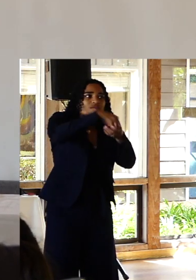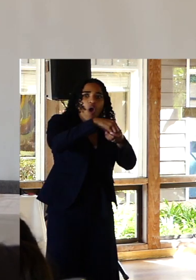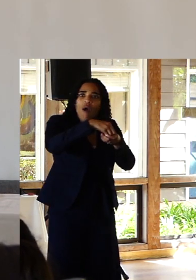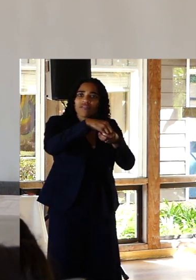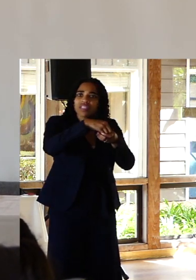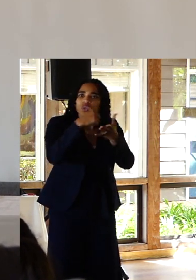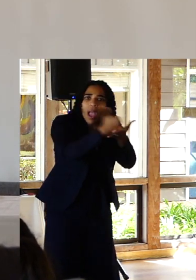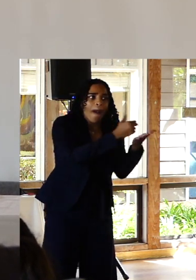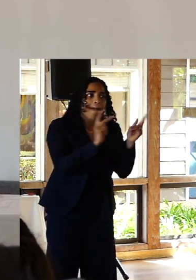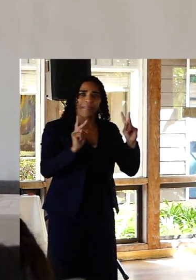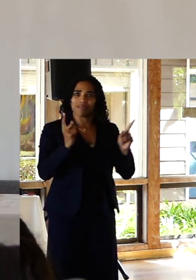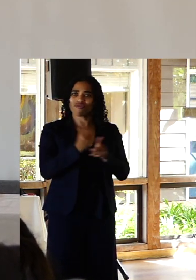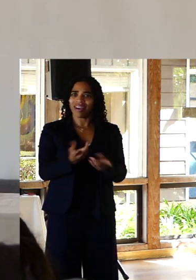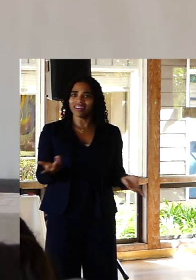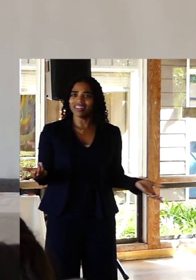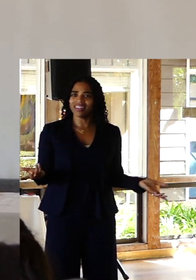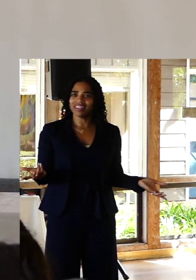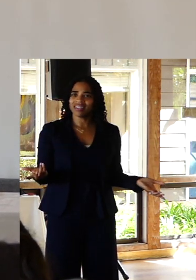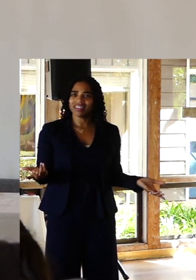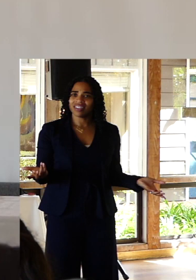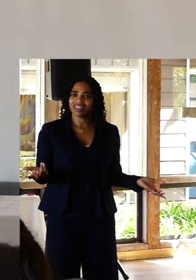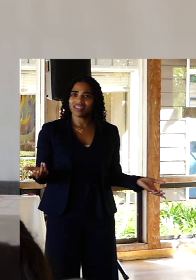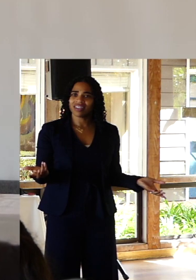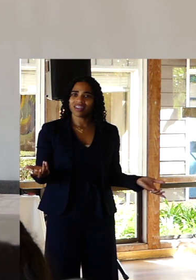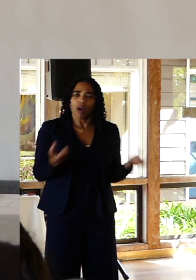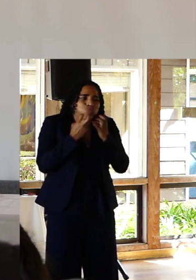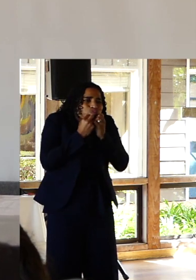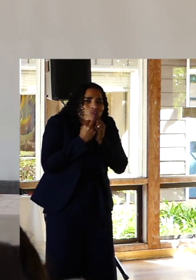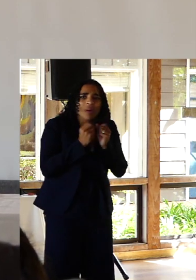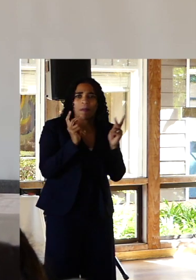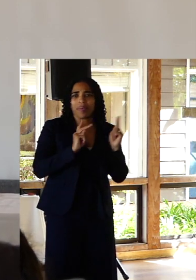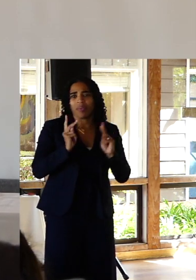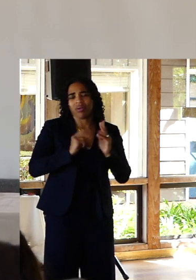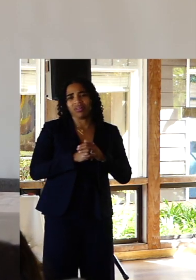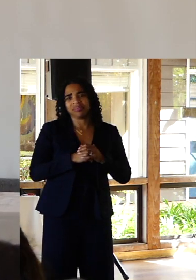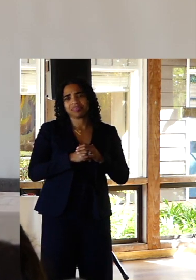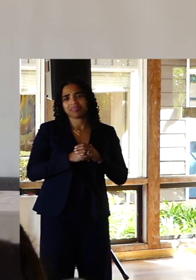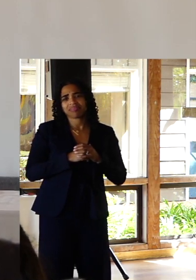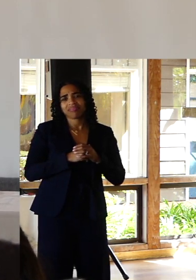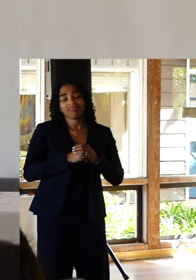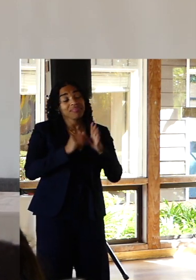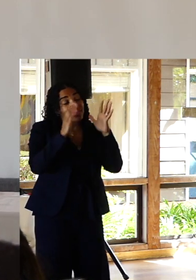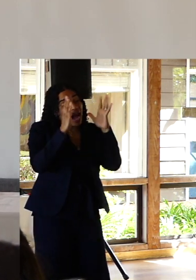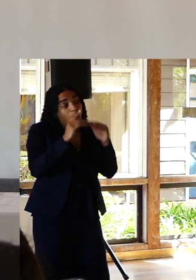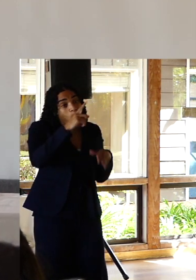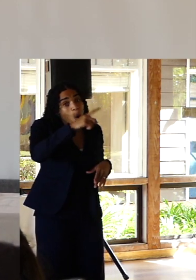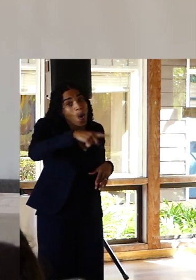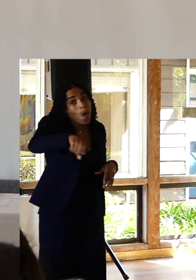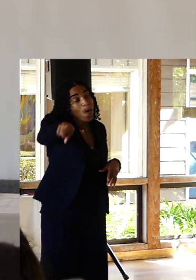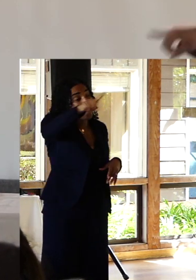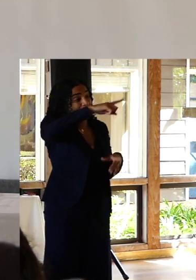community in the first place. And I hope it is a reminder as we move on